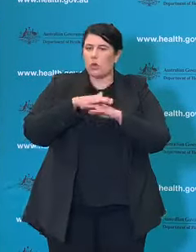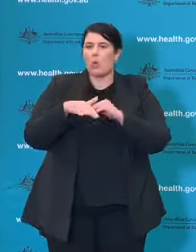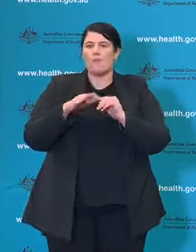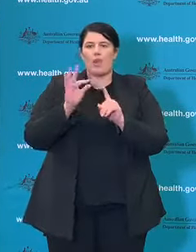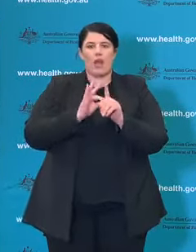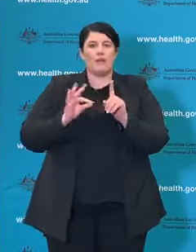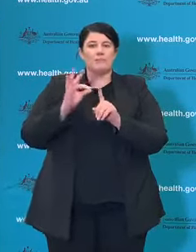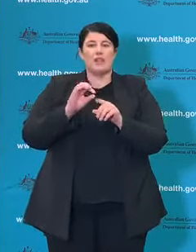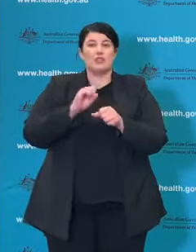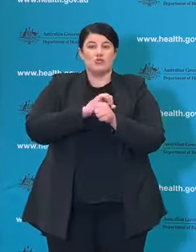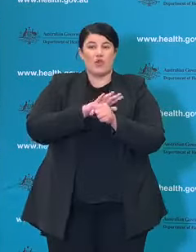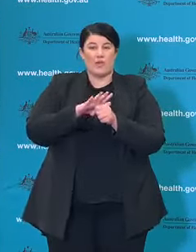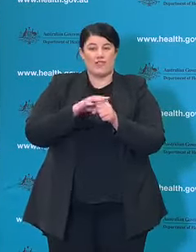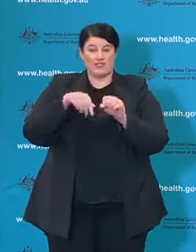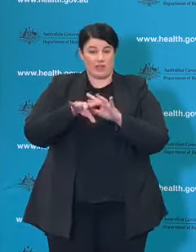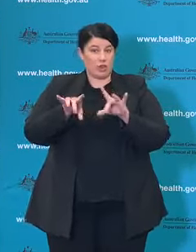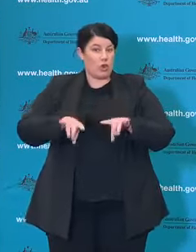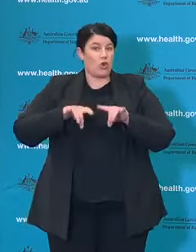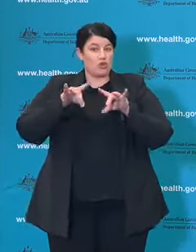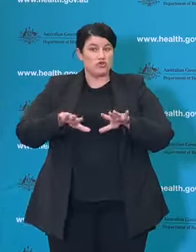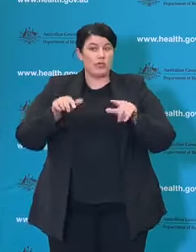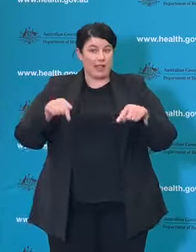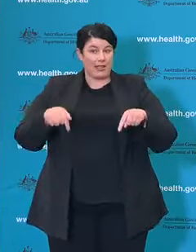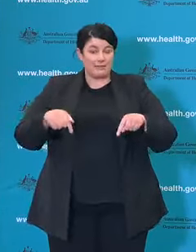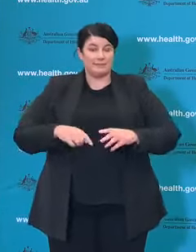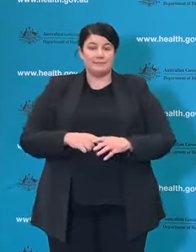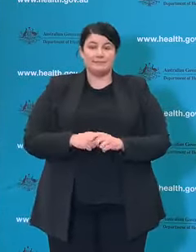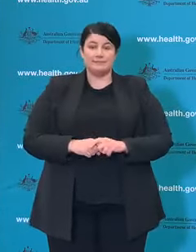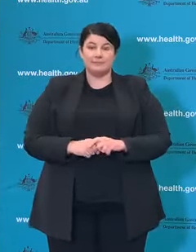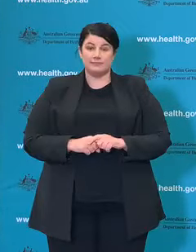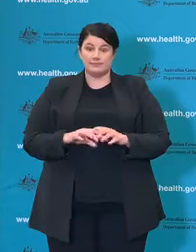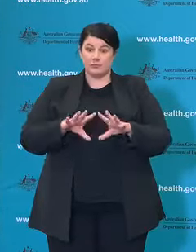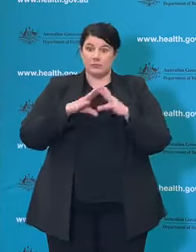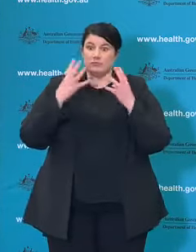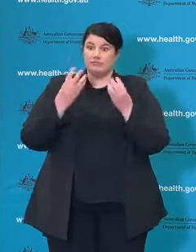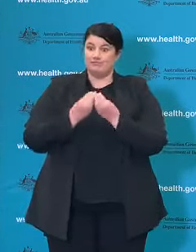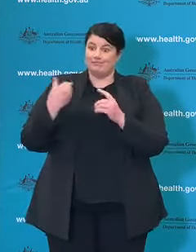across the nation. The total number of cases diagnosed so far